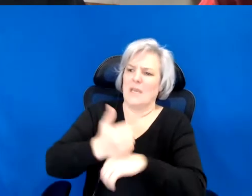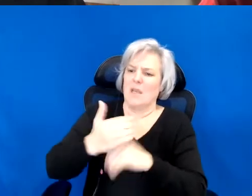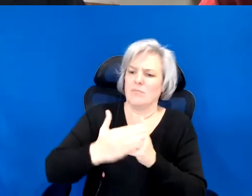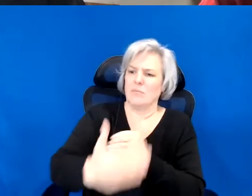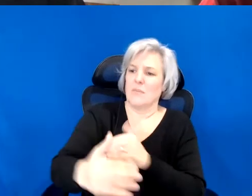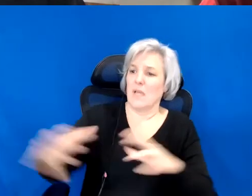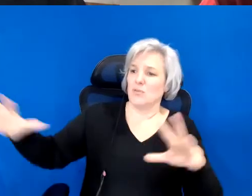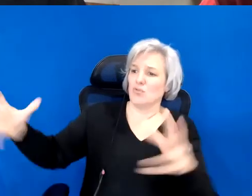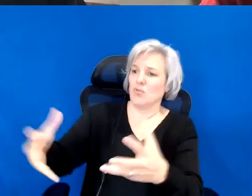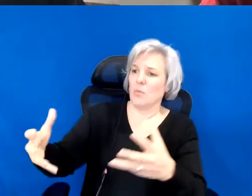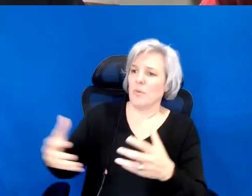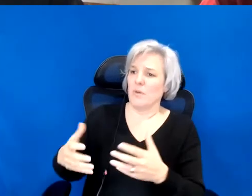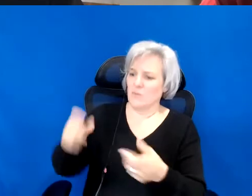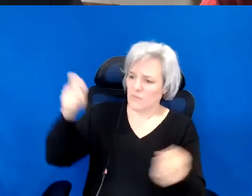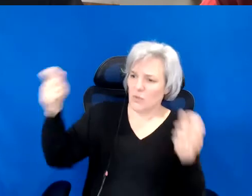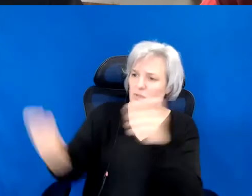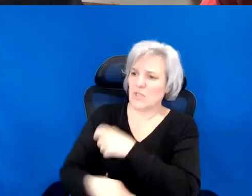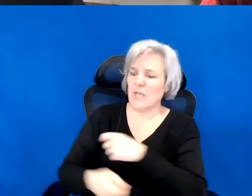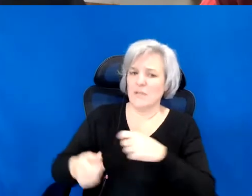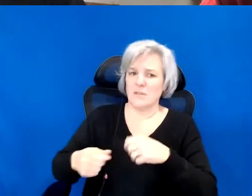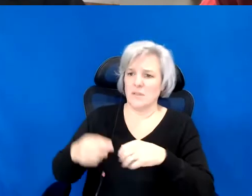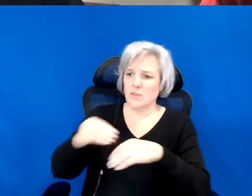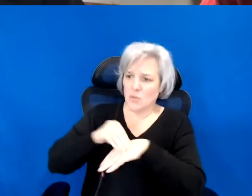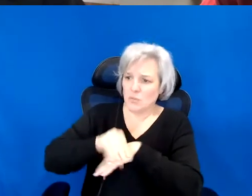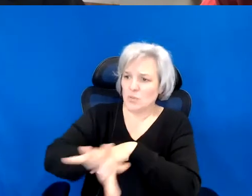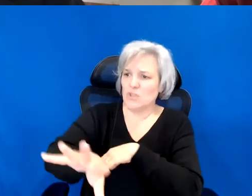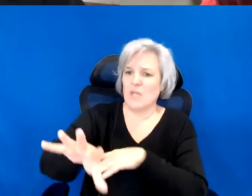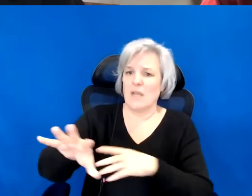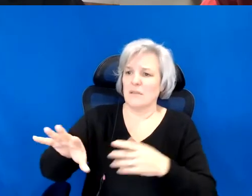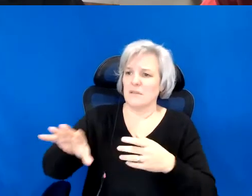And maybe you know that project, that sort of mapping project in and of itself, I think